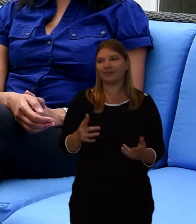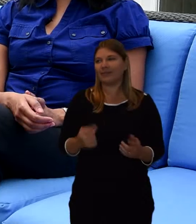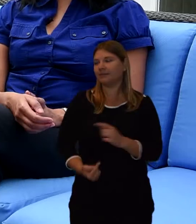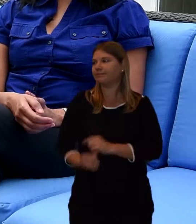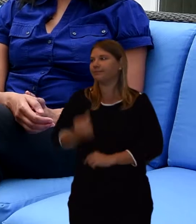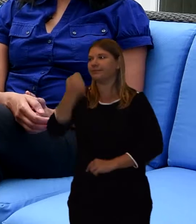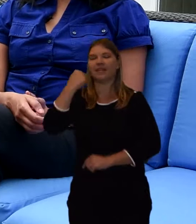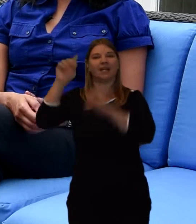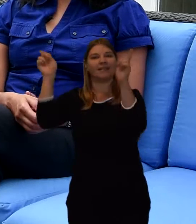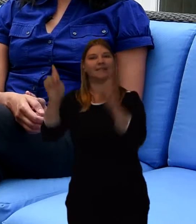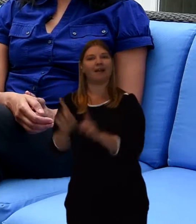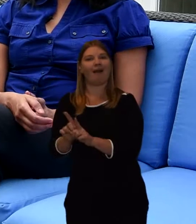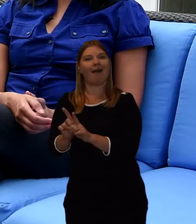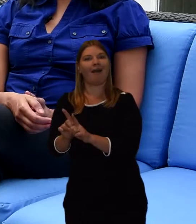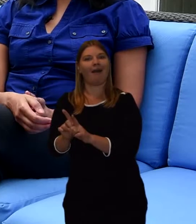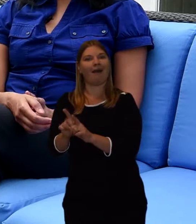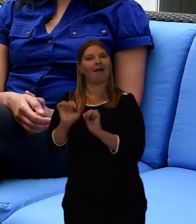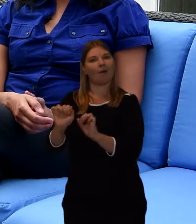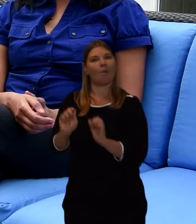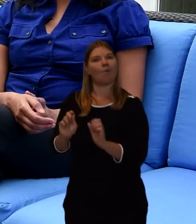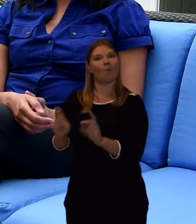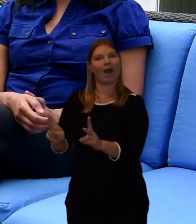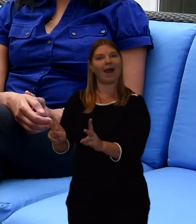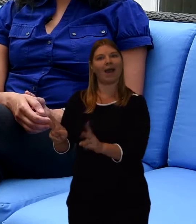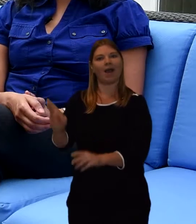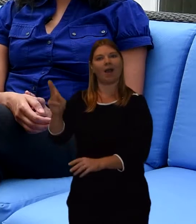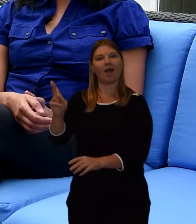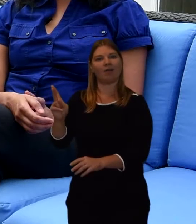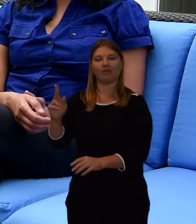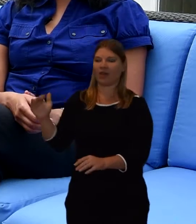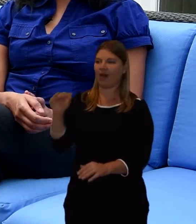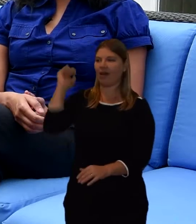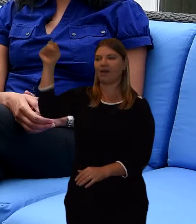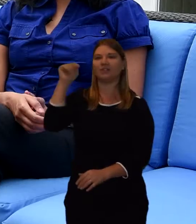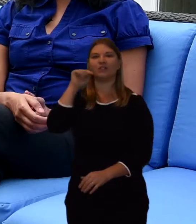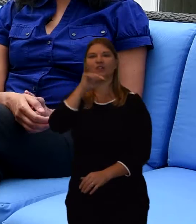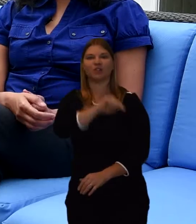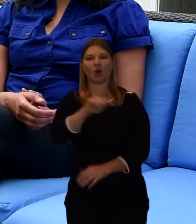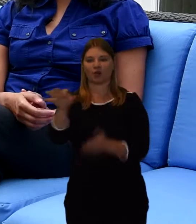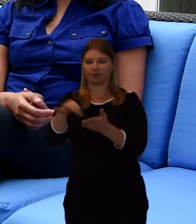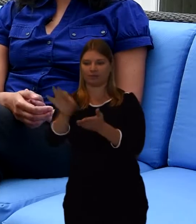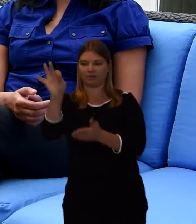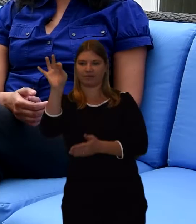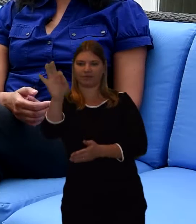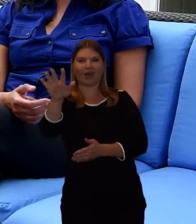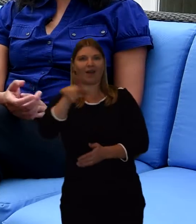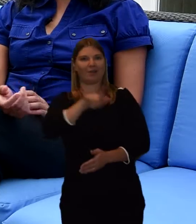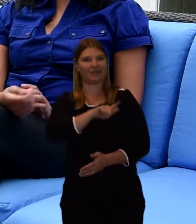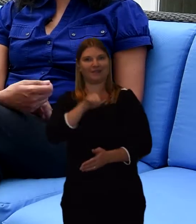Because in India it's the eldest son who actually ignites the fire using...